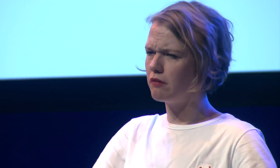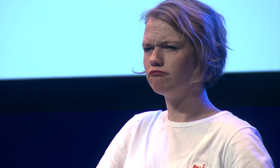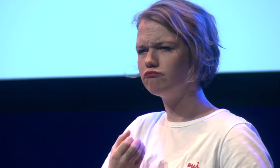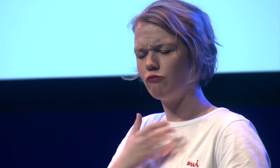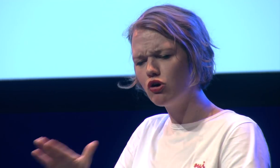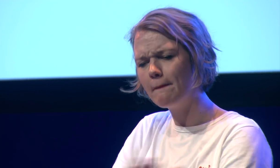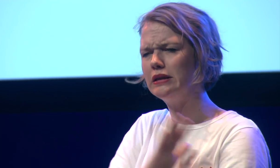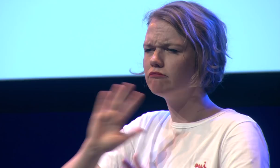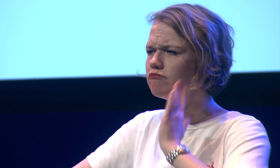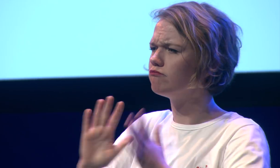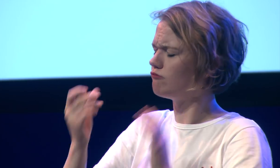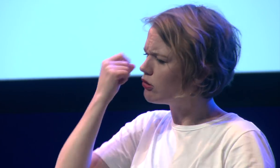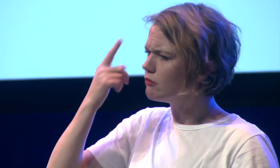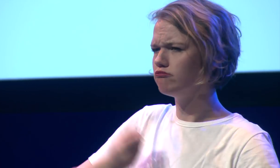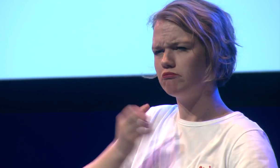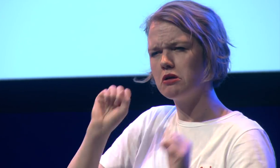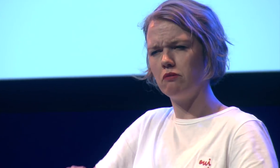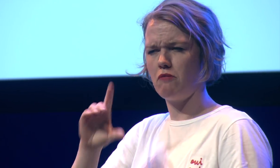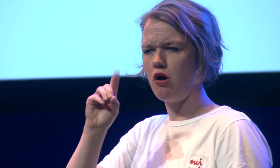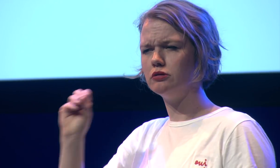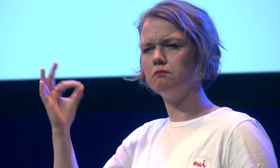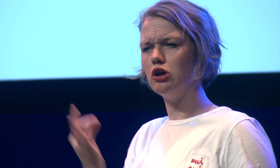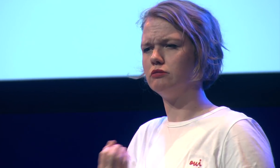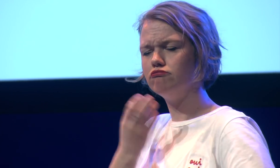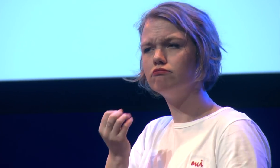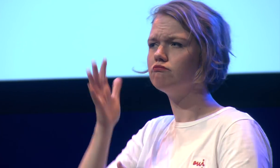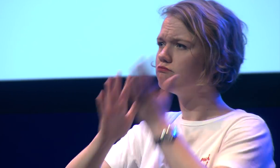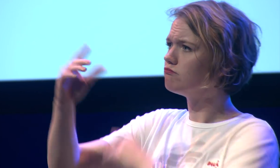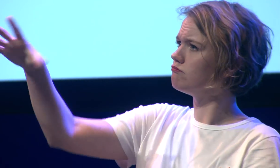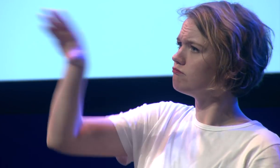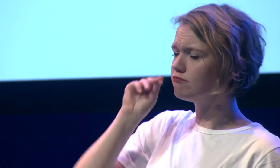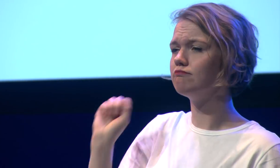country's spoken language as a second language they can express themselves in